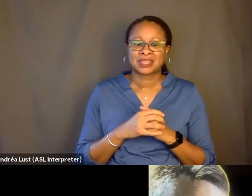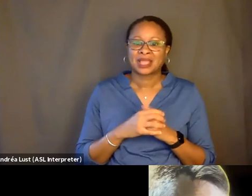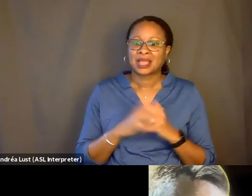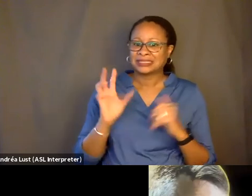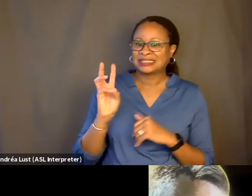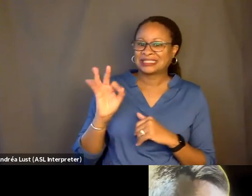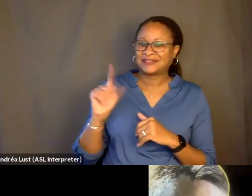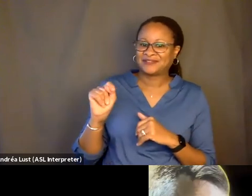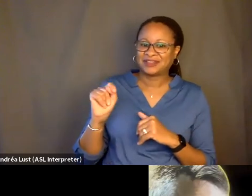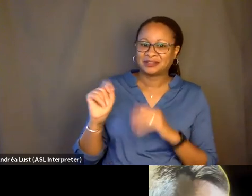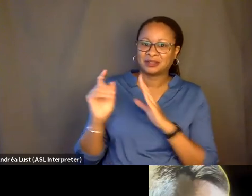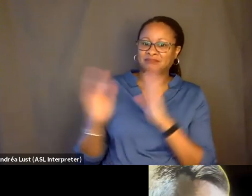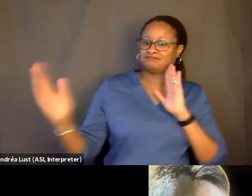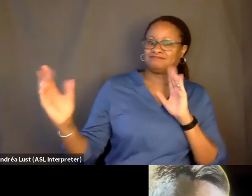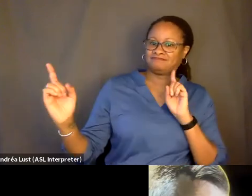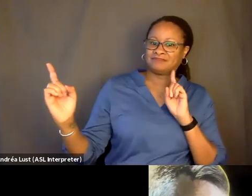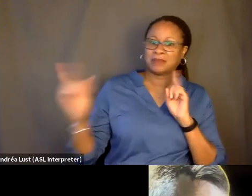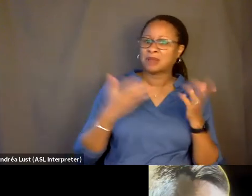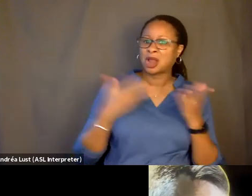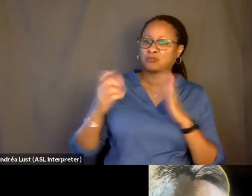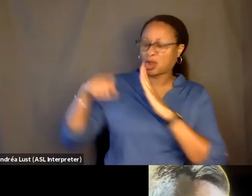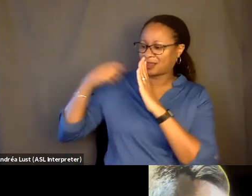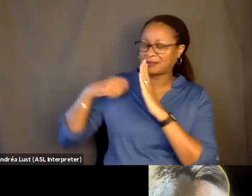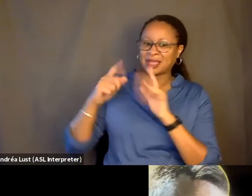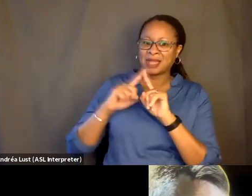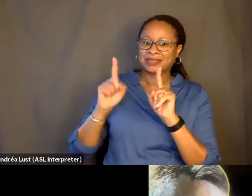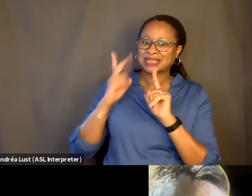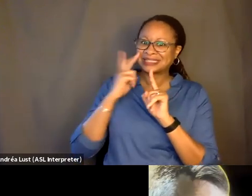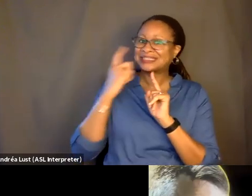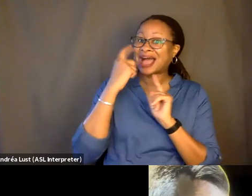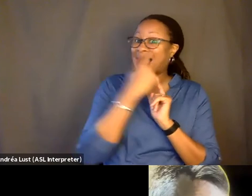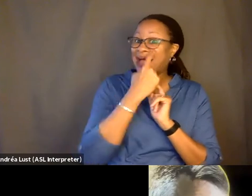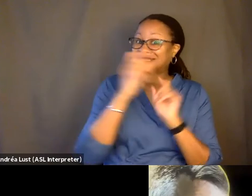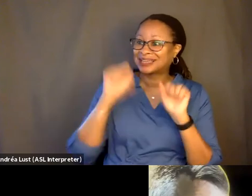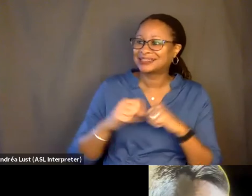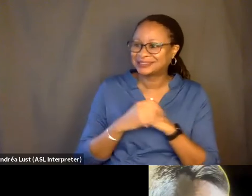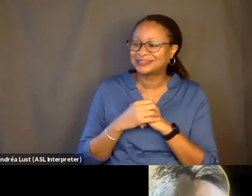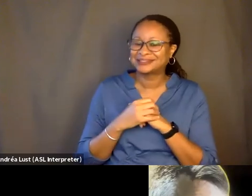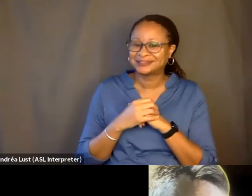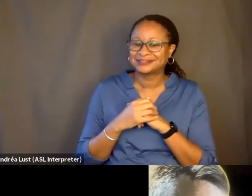But I brought my camera because I could see into his eyes. I could use the telephoto to, like,